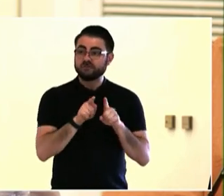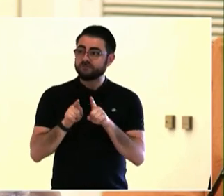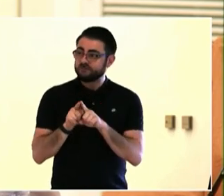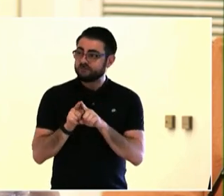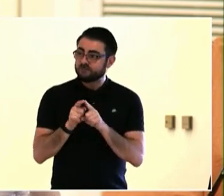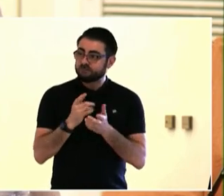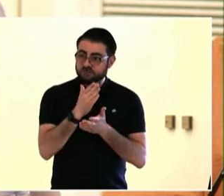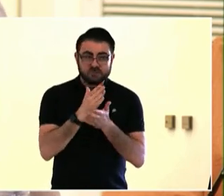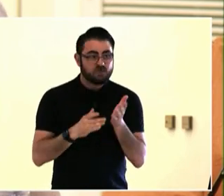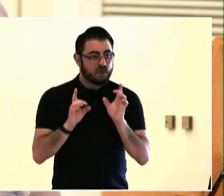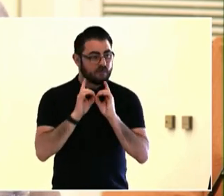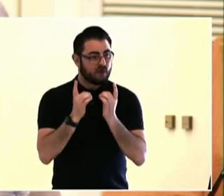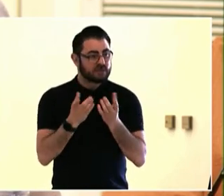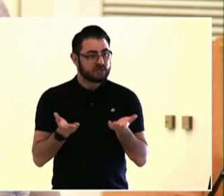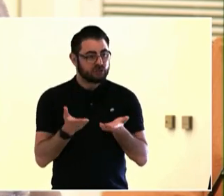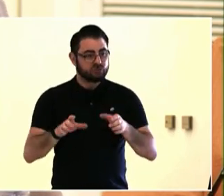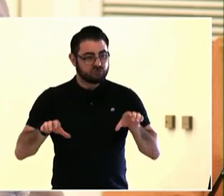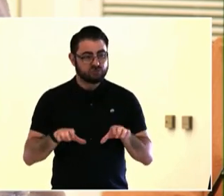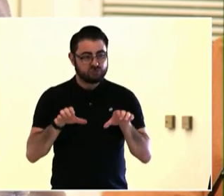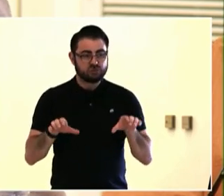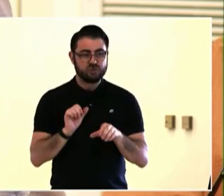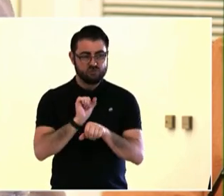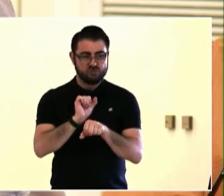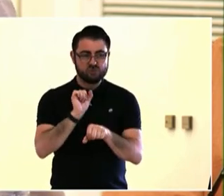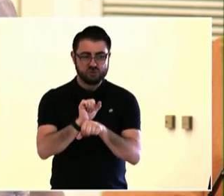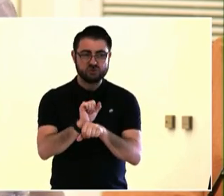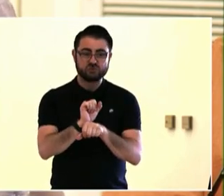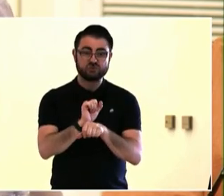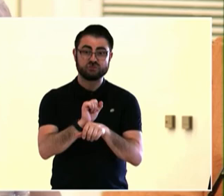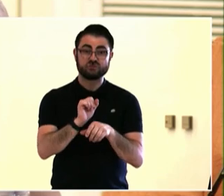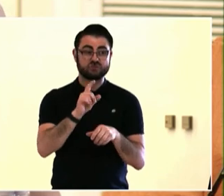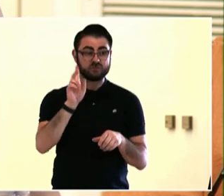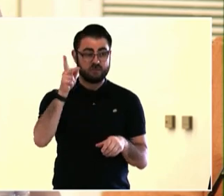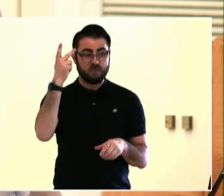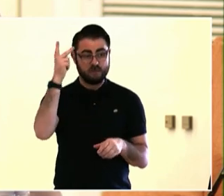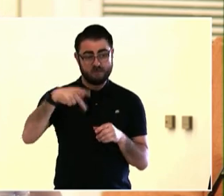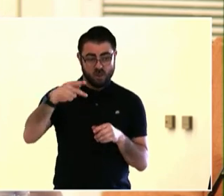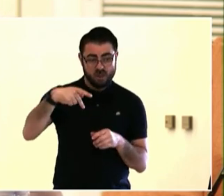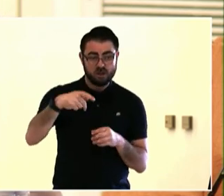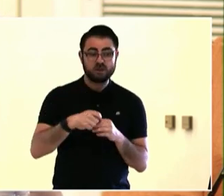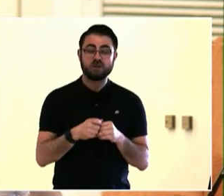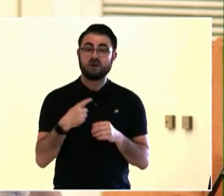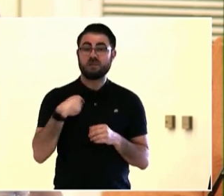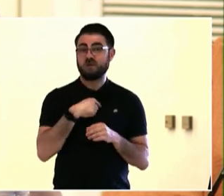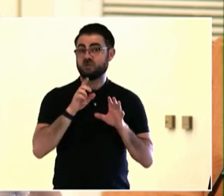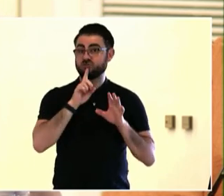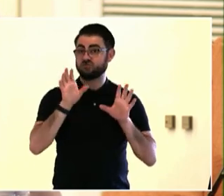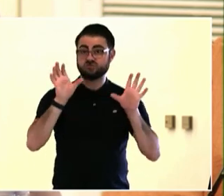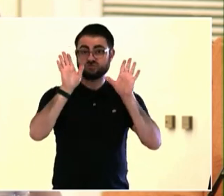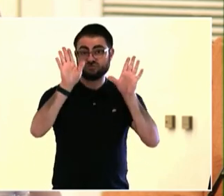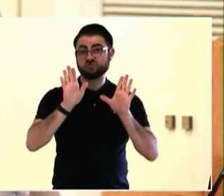But not everyone, you know, is really comfortable picking up a